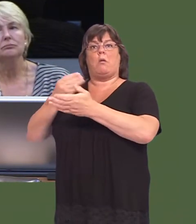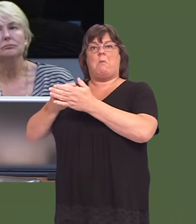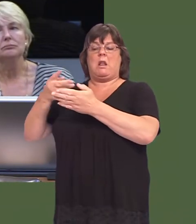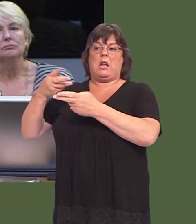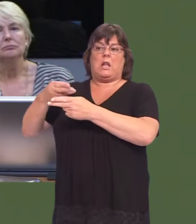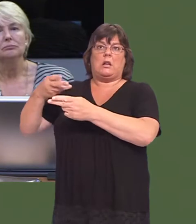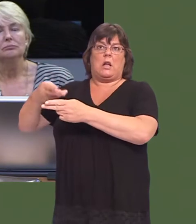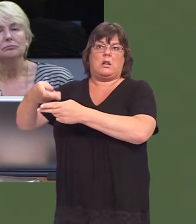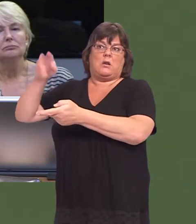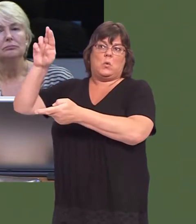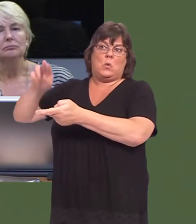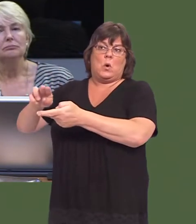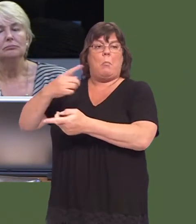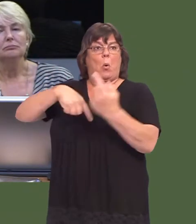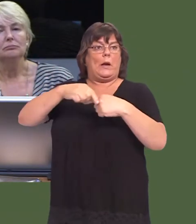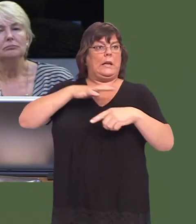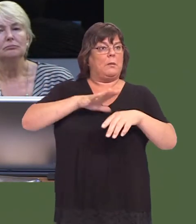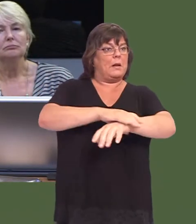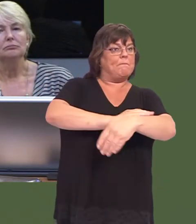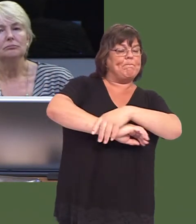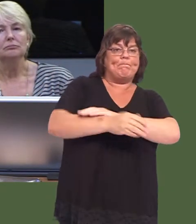now that is proactive on health.